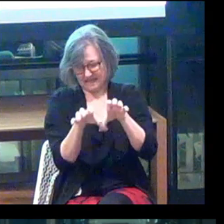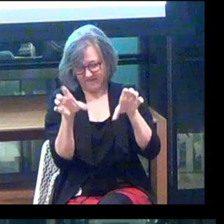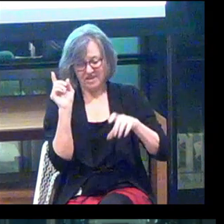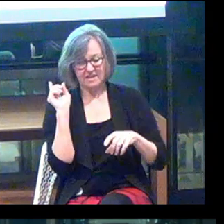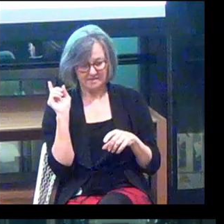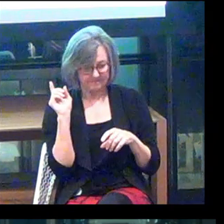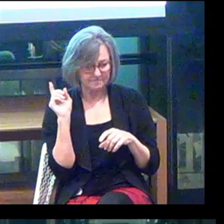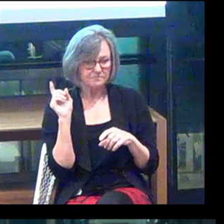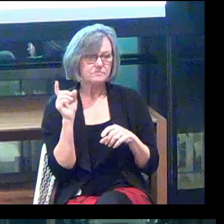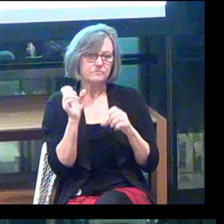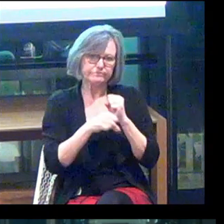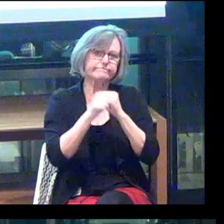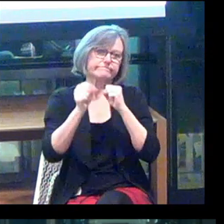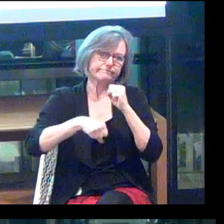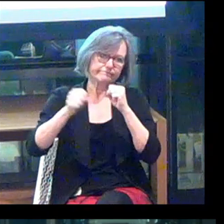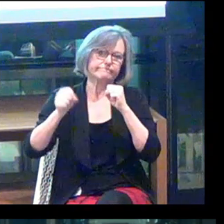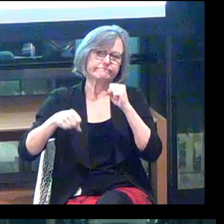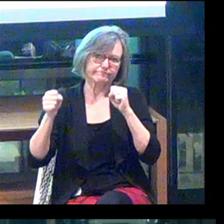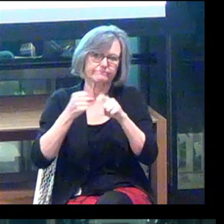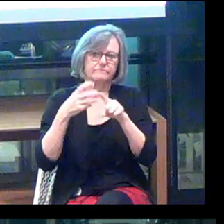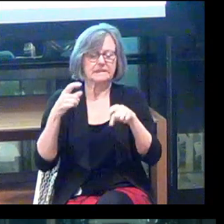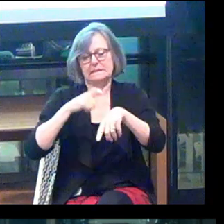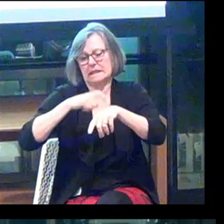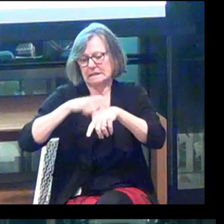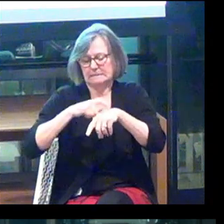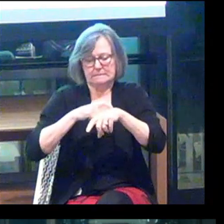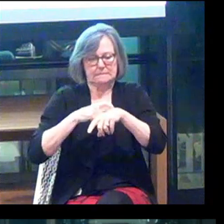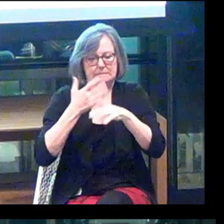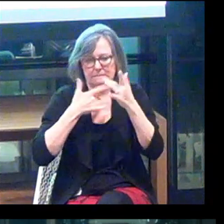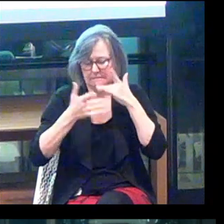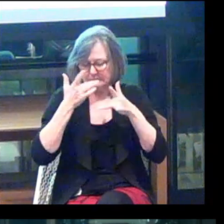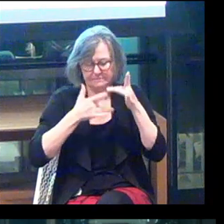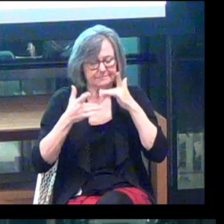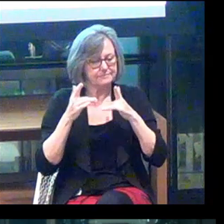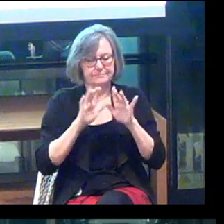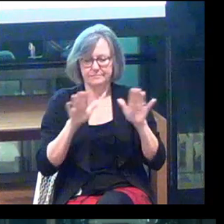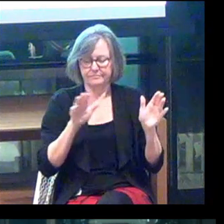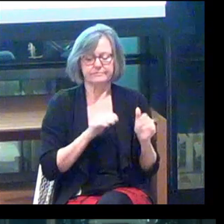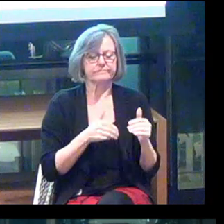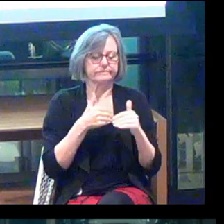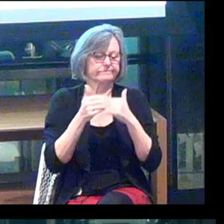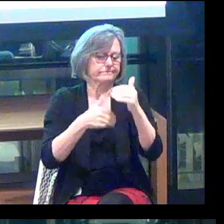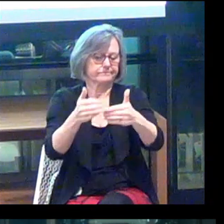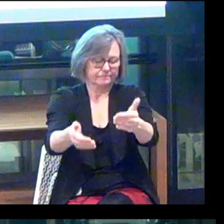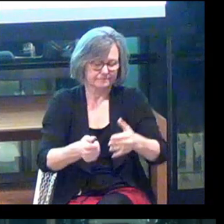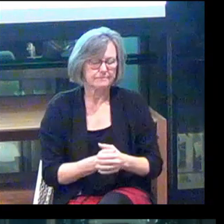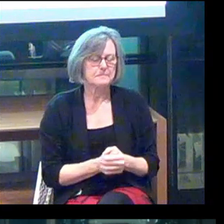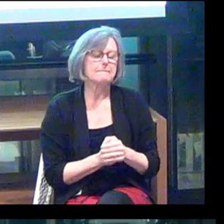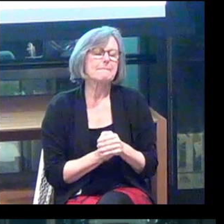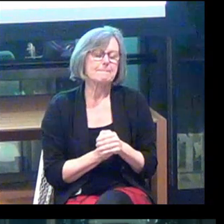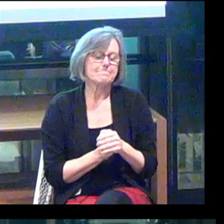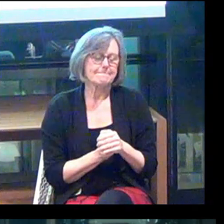I could go on and on. But for the sake of time, I'm gonna move us along.